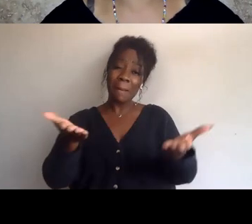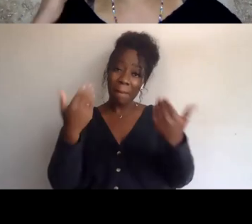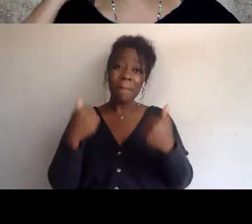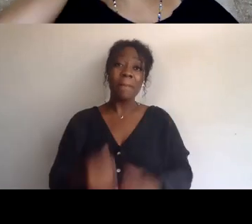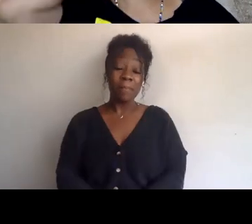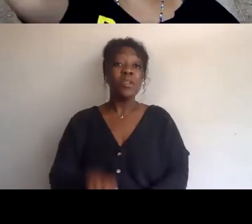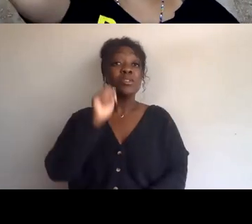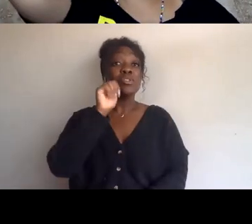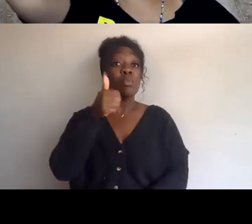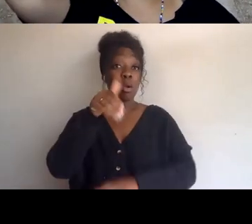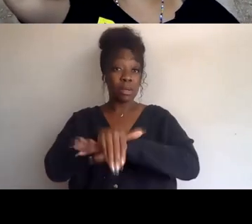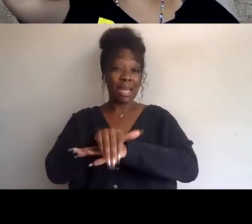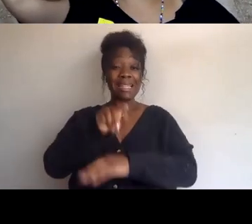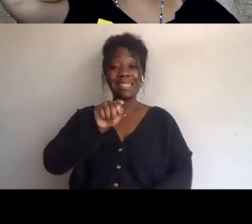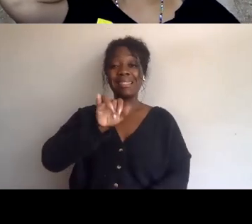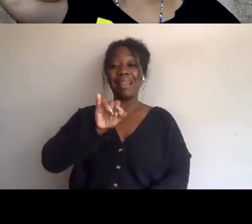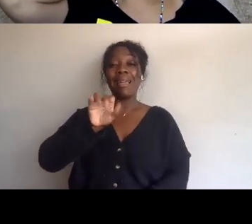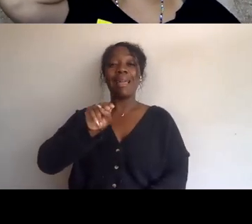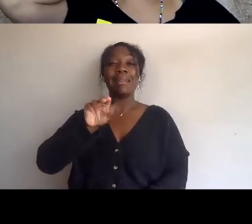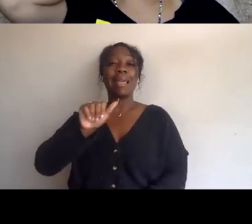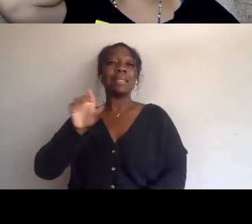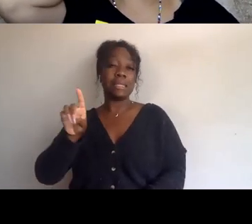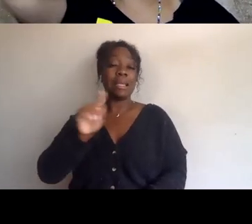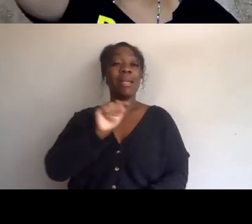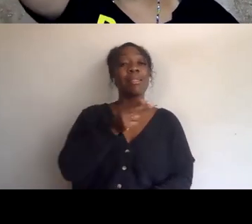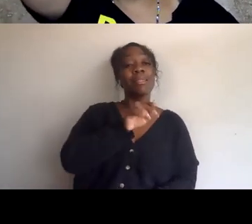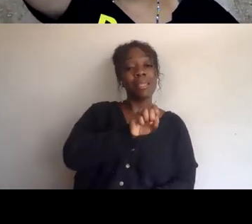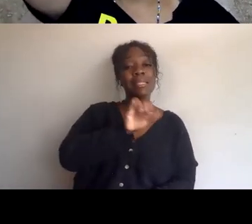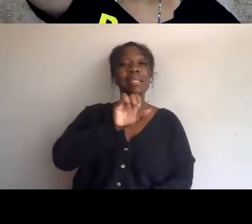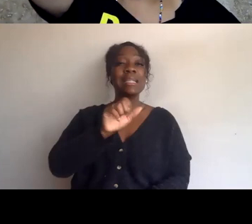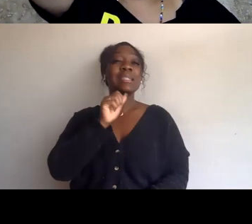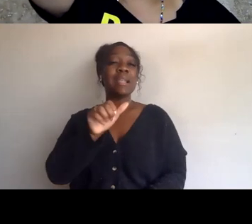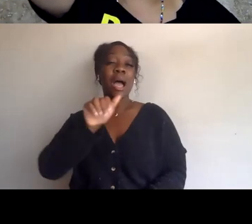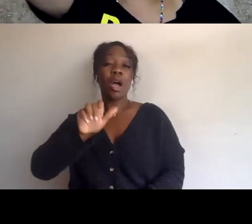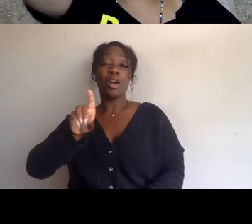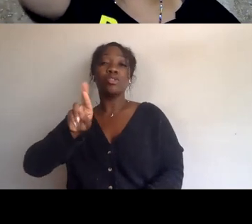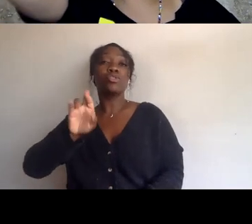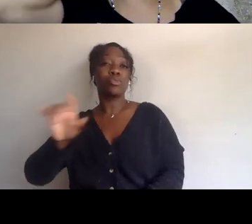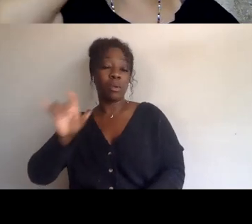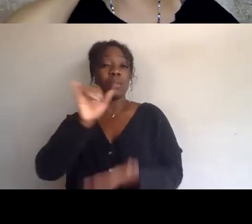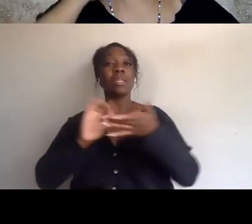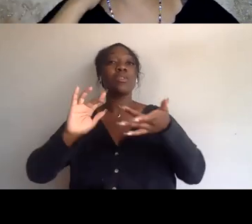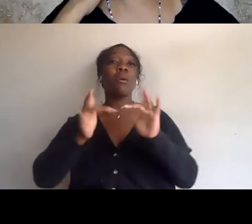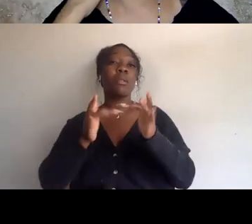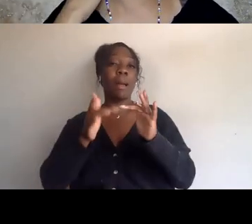which is our online political education piece. One of our members, La Mikia Castillo